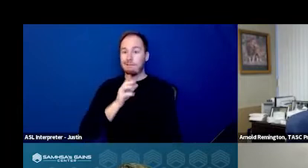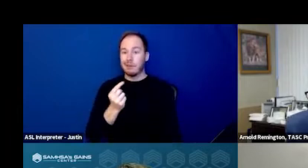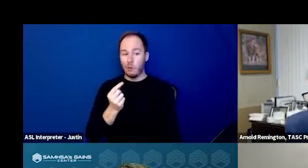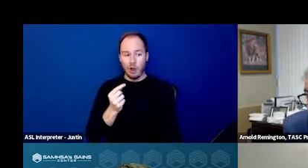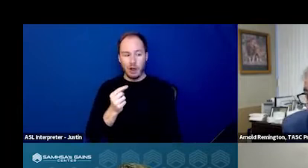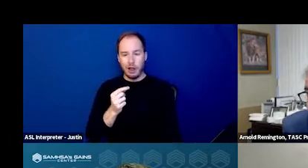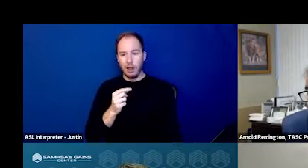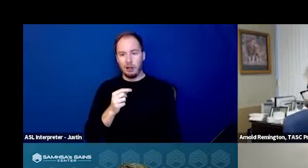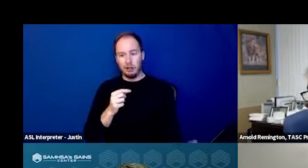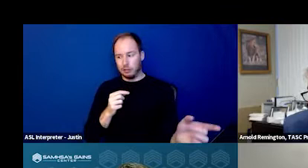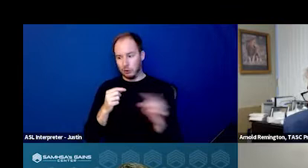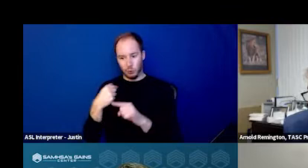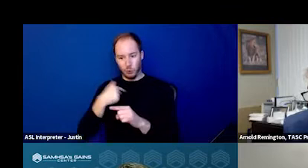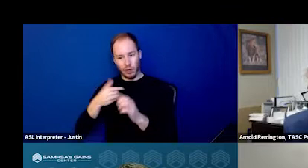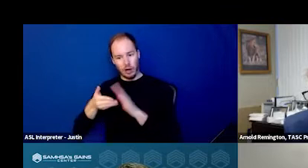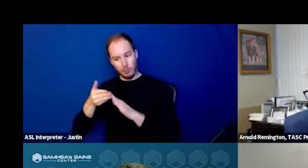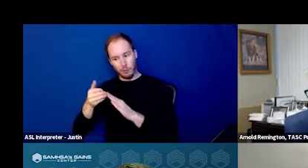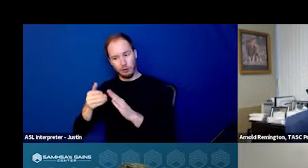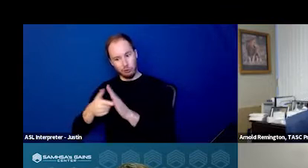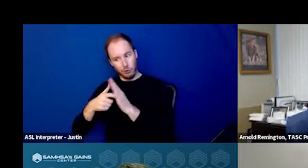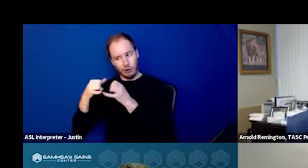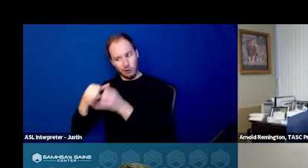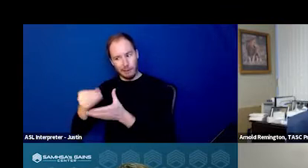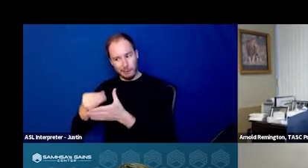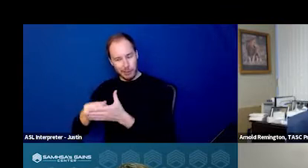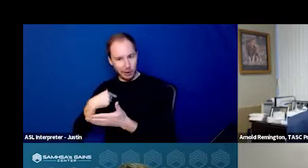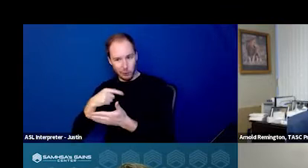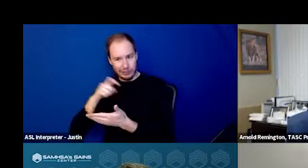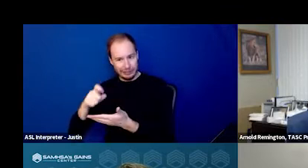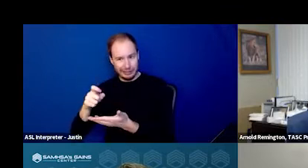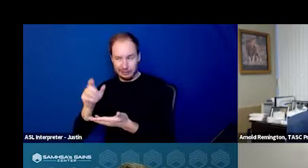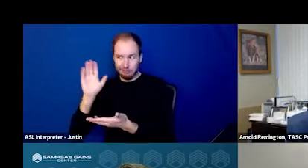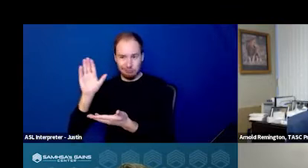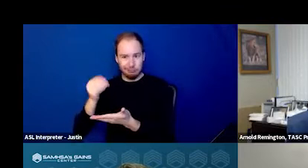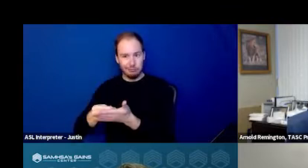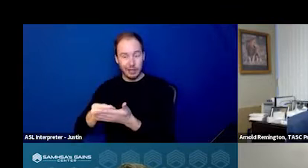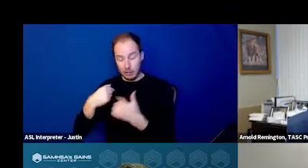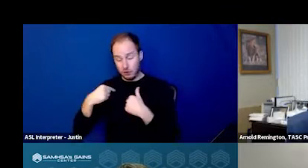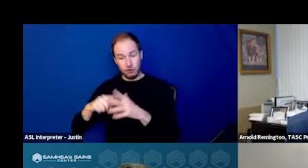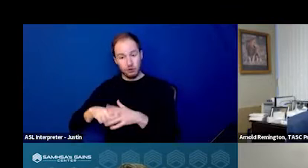the way we operate from behavioral health. So when, when I started, you know,